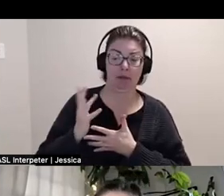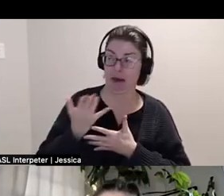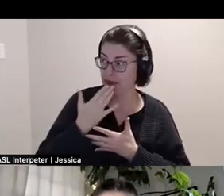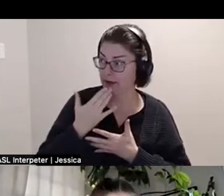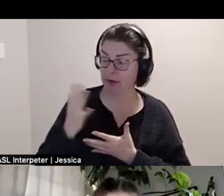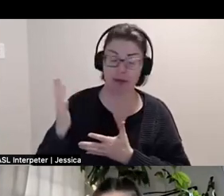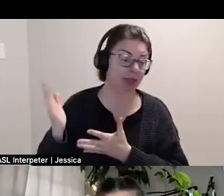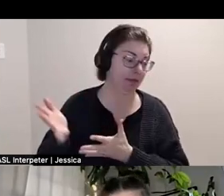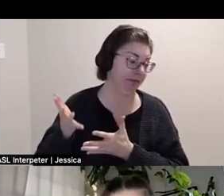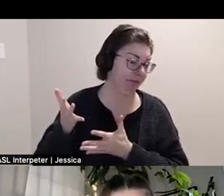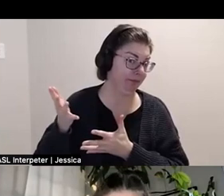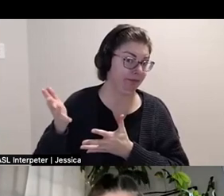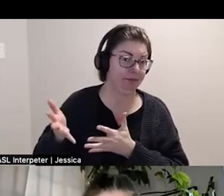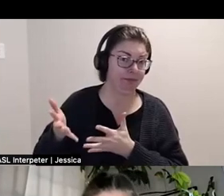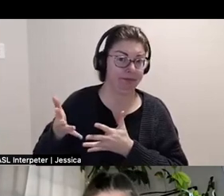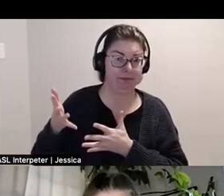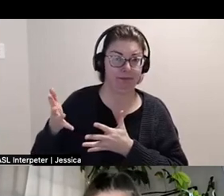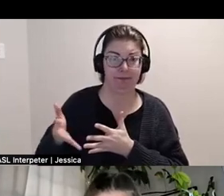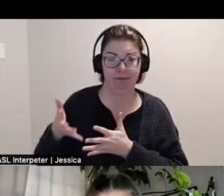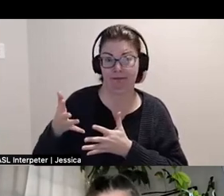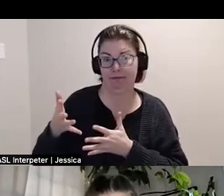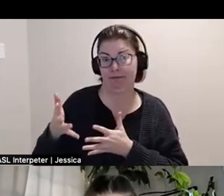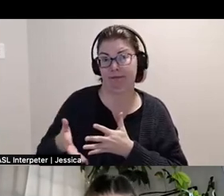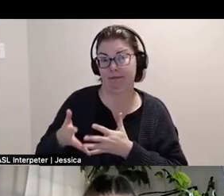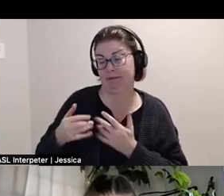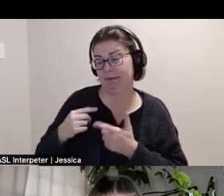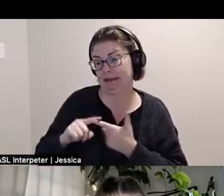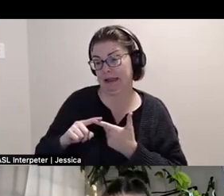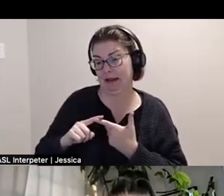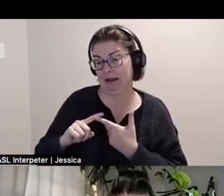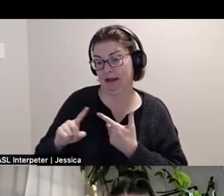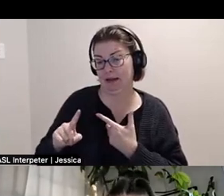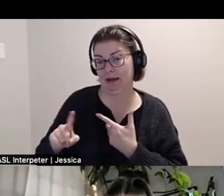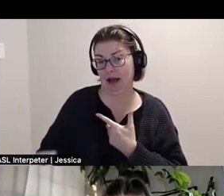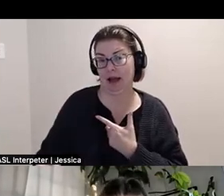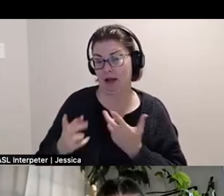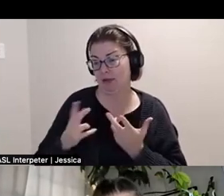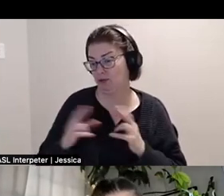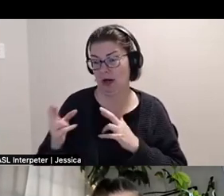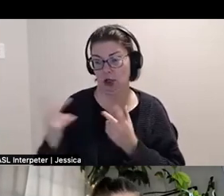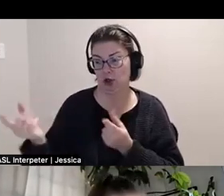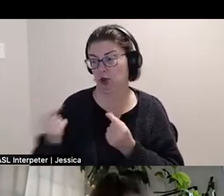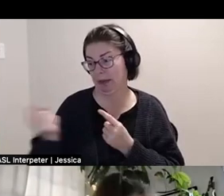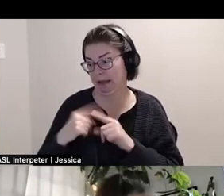leave them in their place of rest until I have the spoons to do anything else with them.